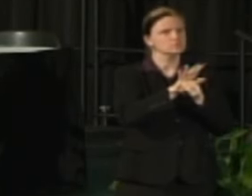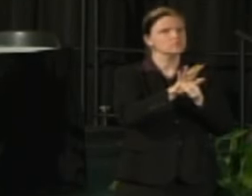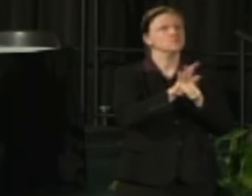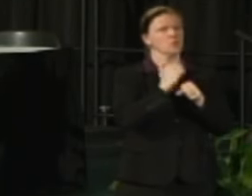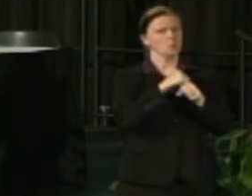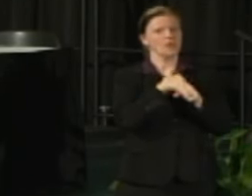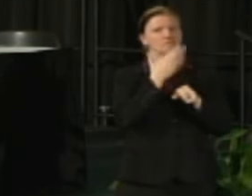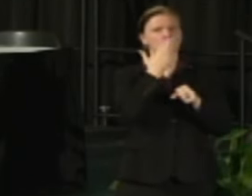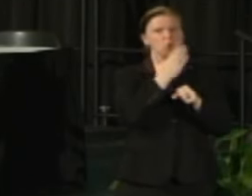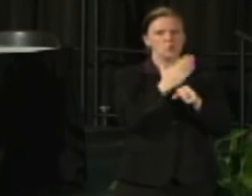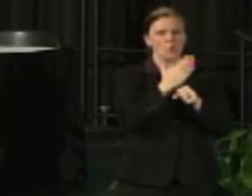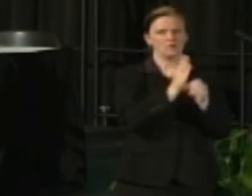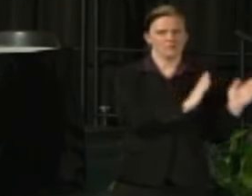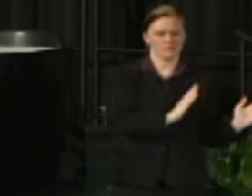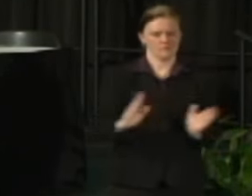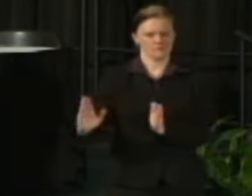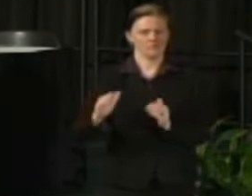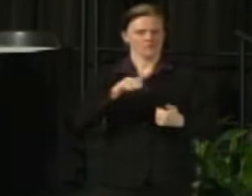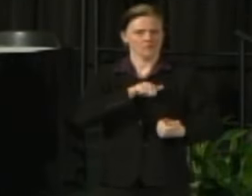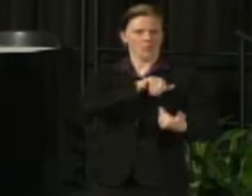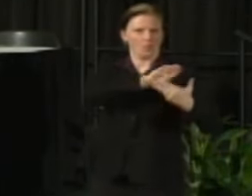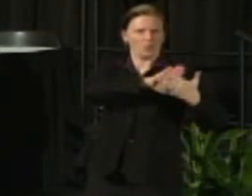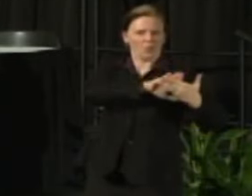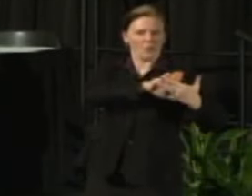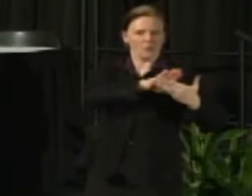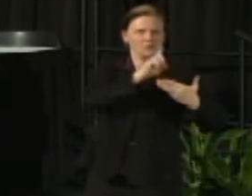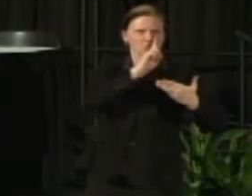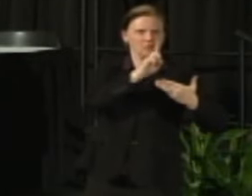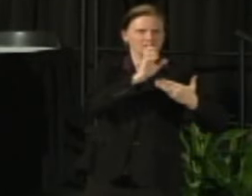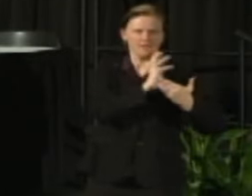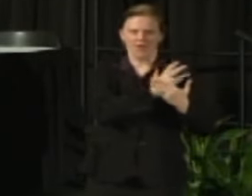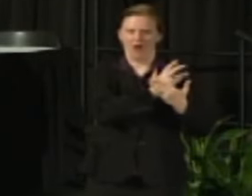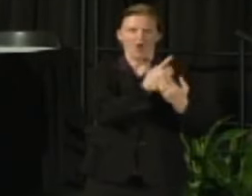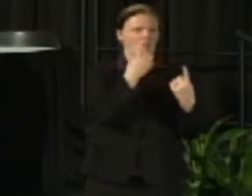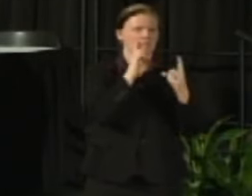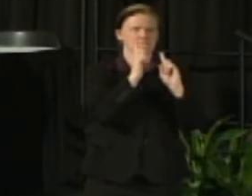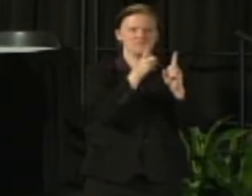in the way we move forward to ensure that we bring across our message effectively also